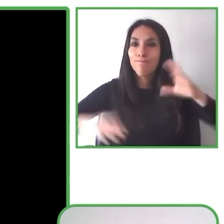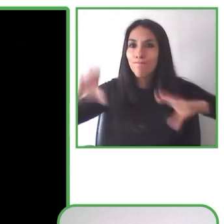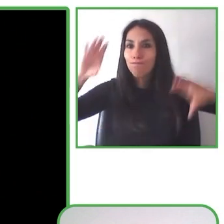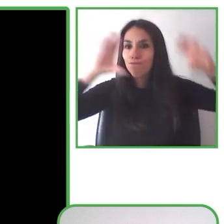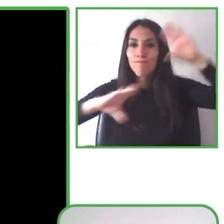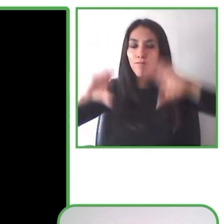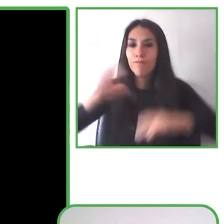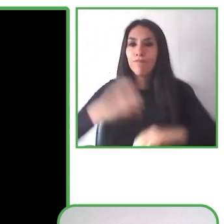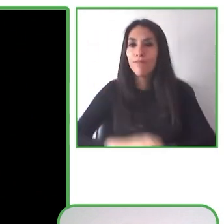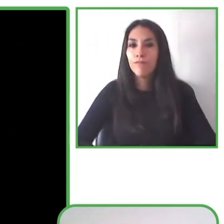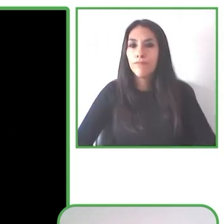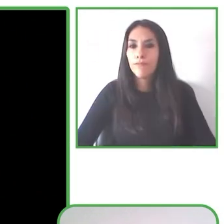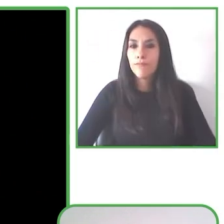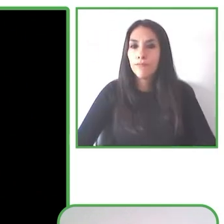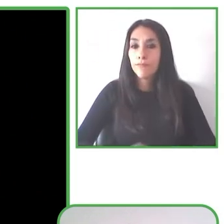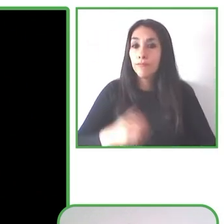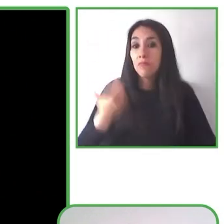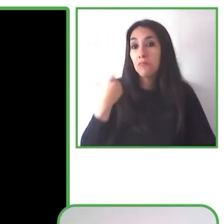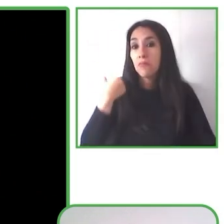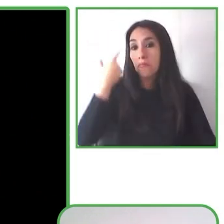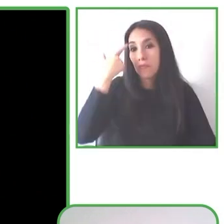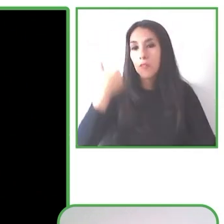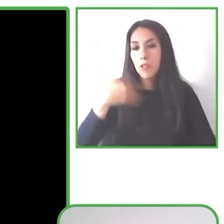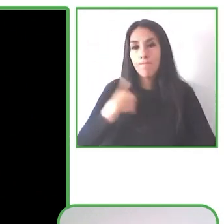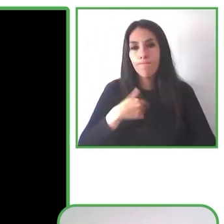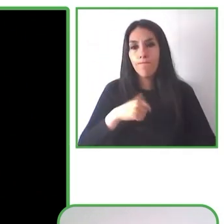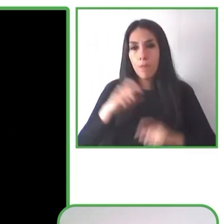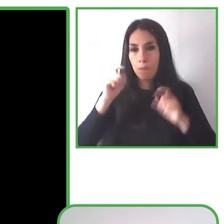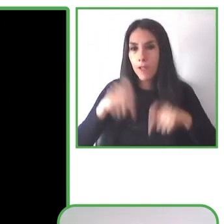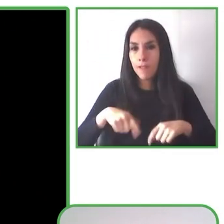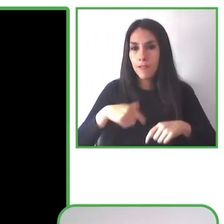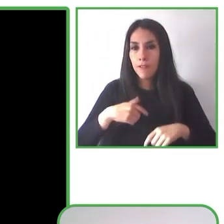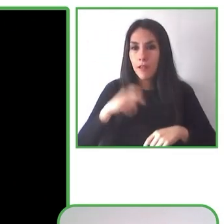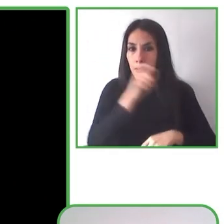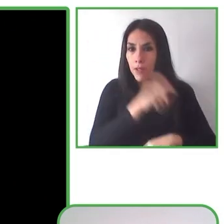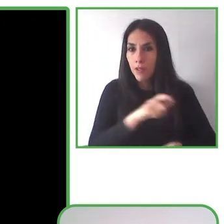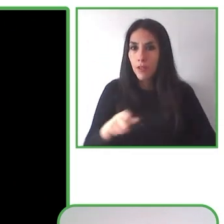from the society we need to be committed around accessibility.